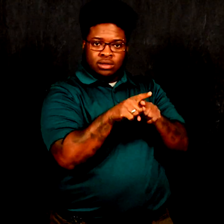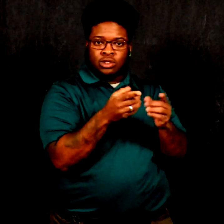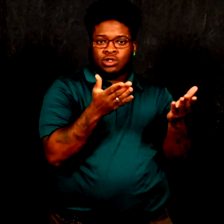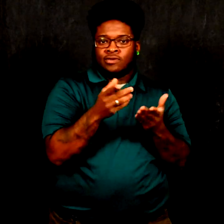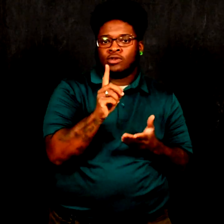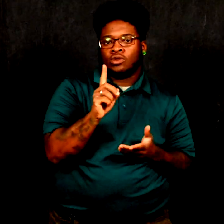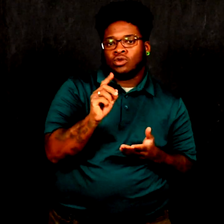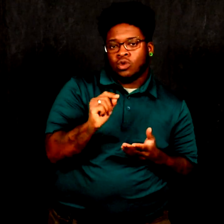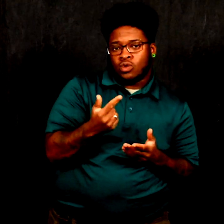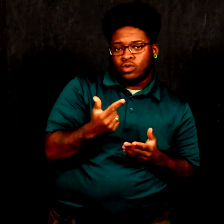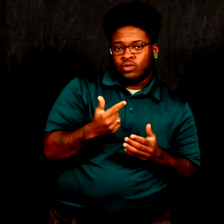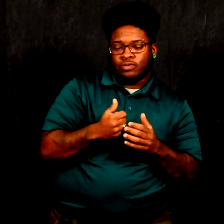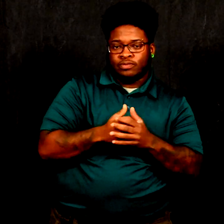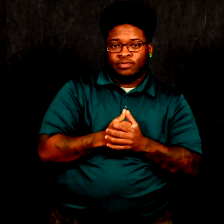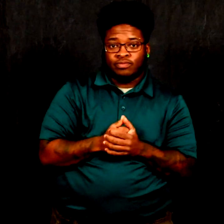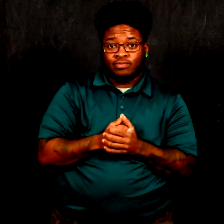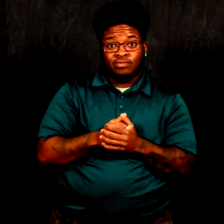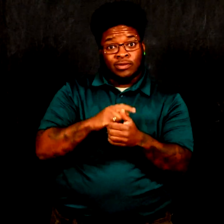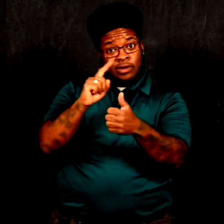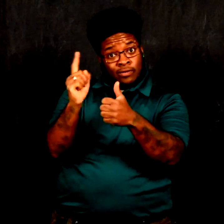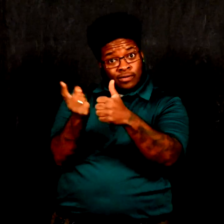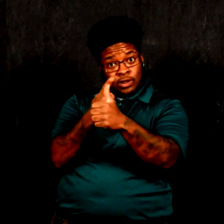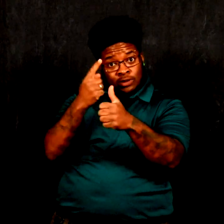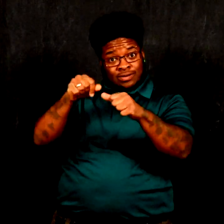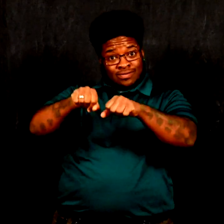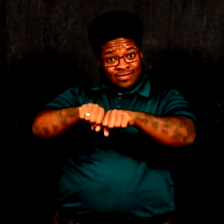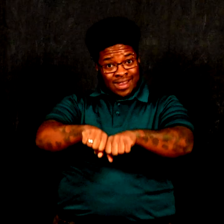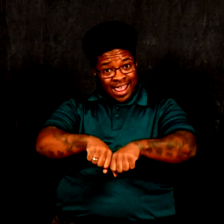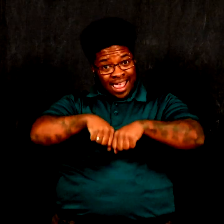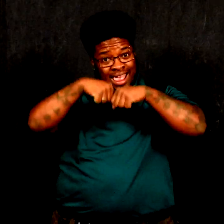an animal as a service dog. The first violation